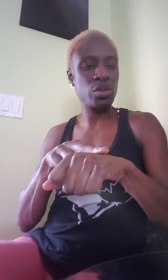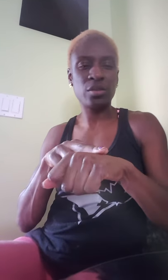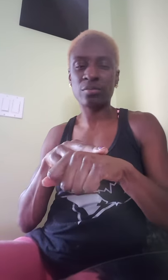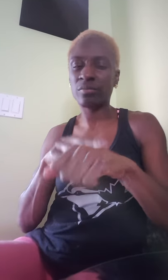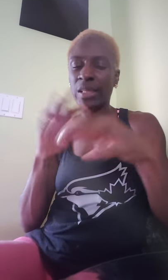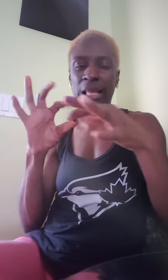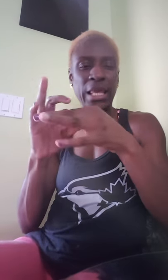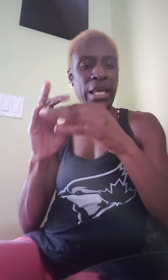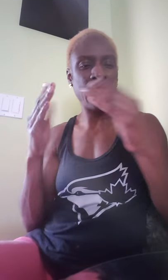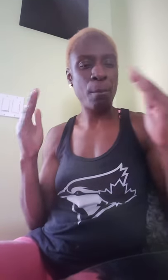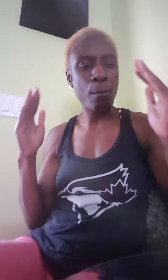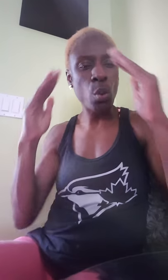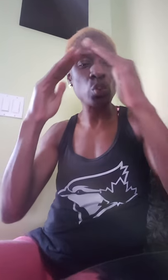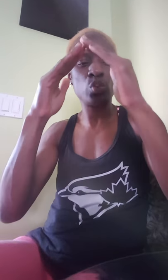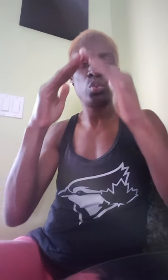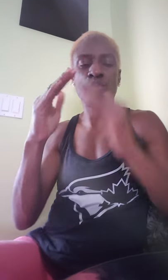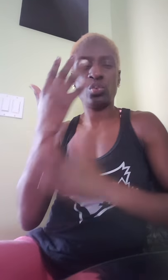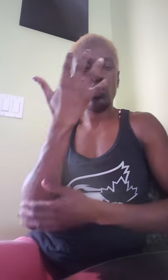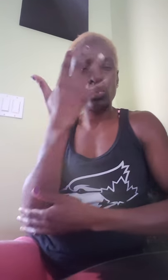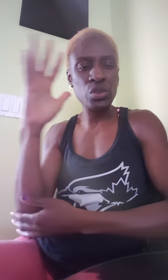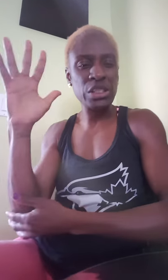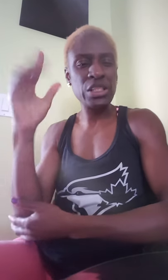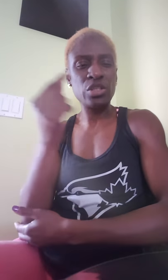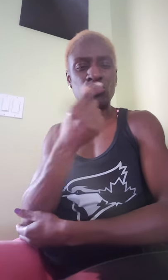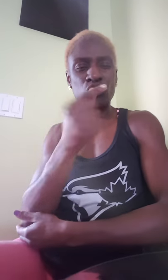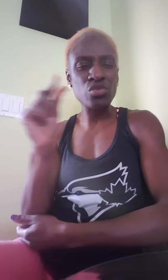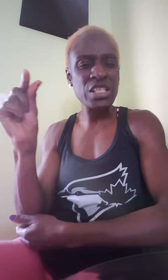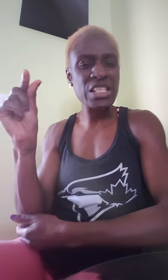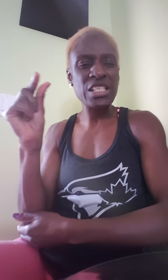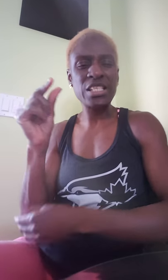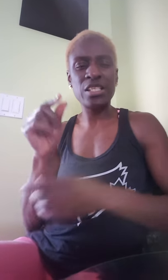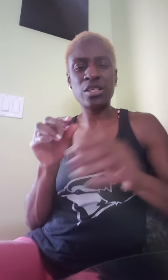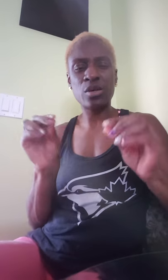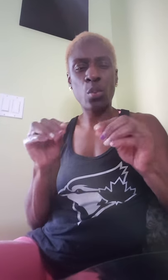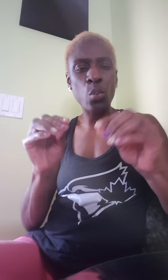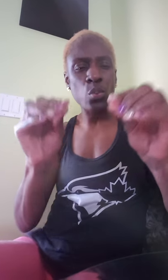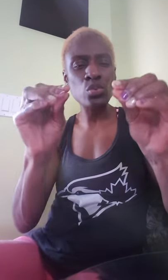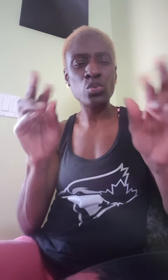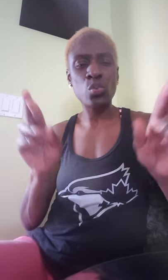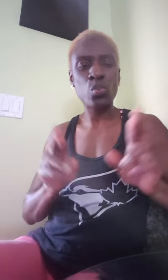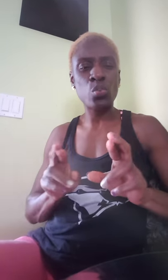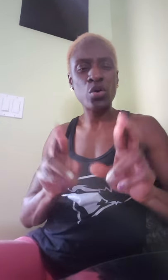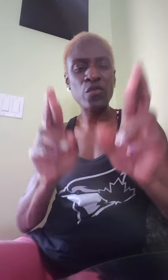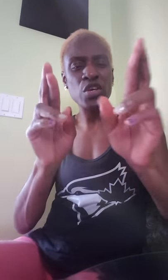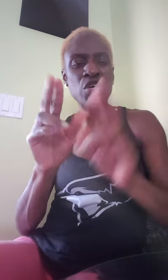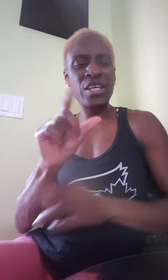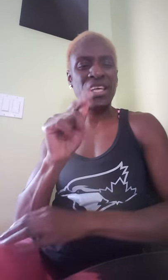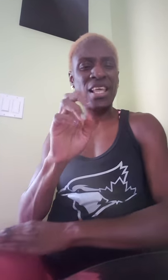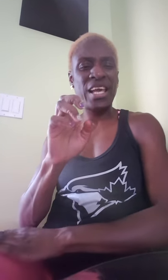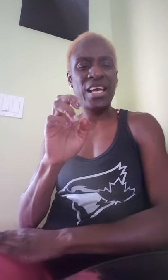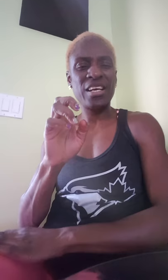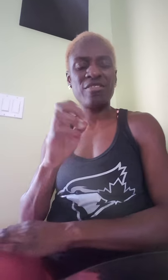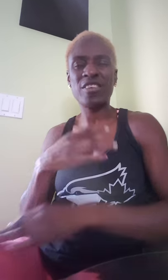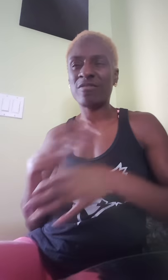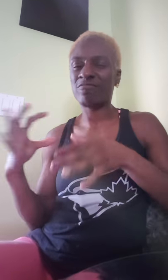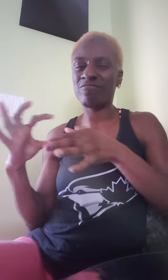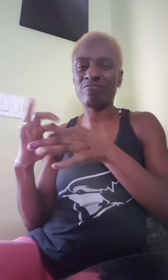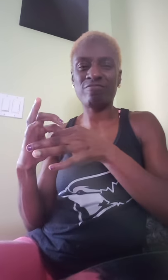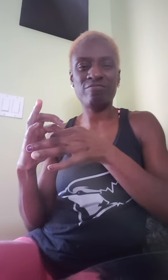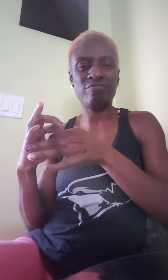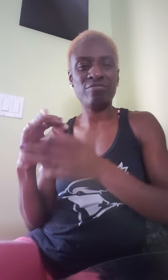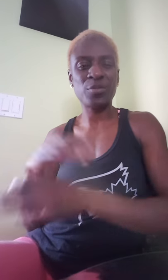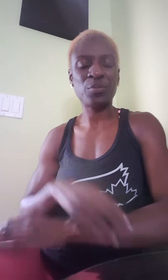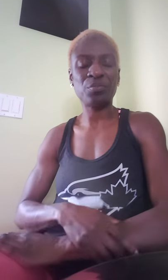I miss feeling connected with mountains, trees, rivers and lakes.